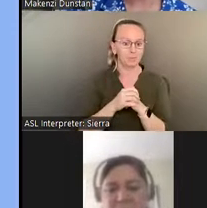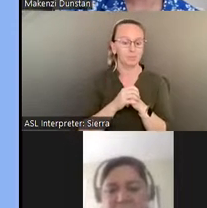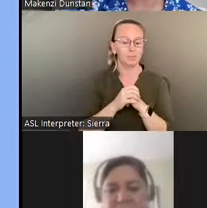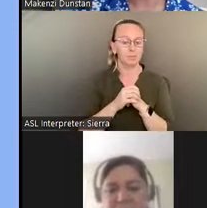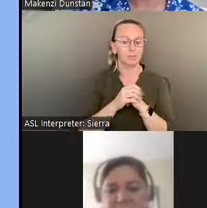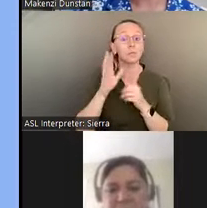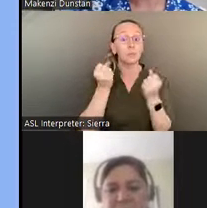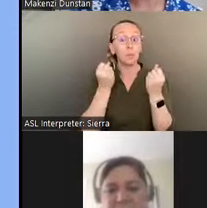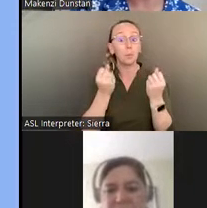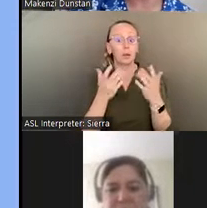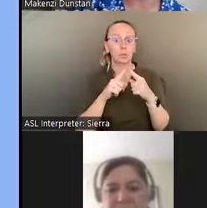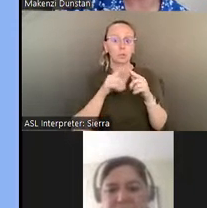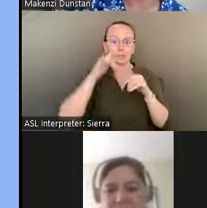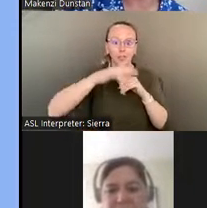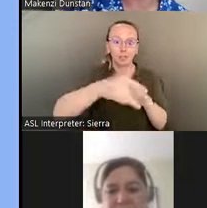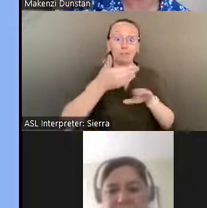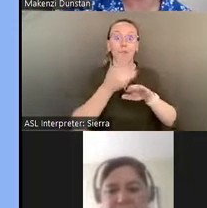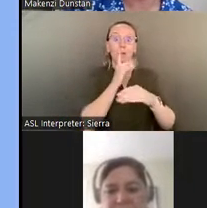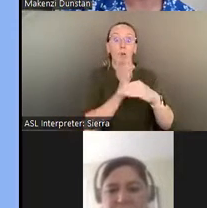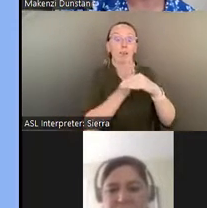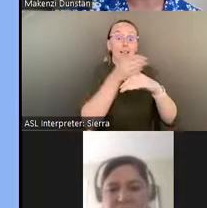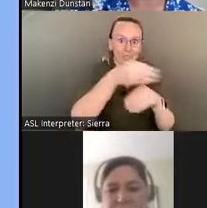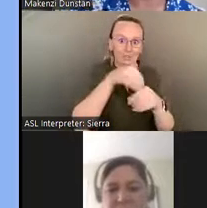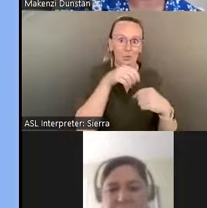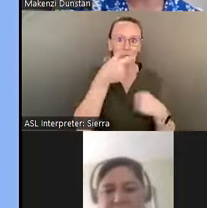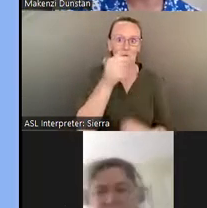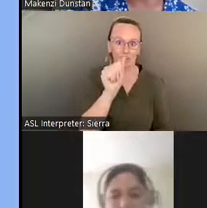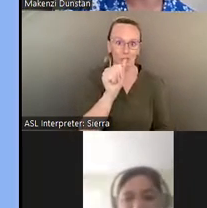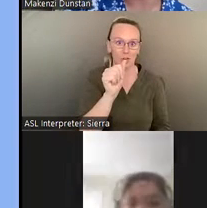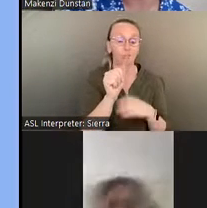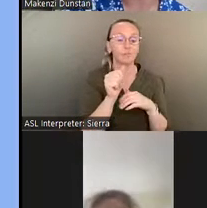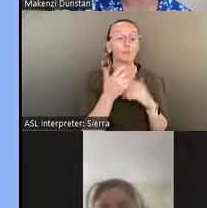we reach our final destination of Pasaquan, I'd like to invite Valerie to share some of